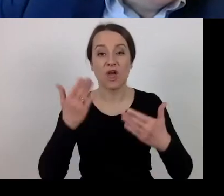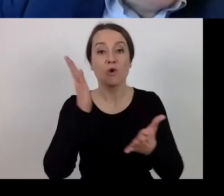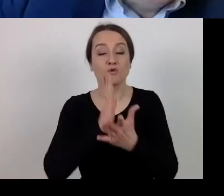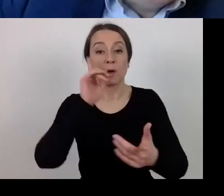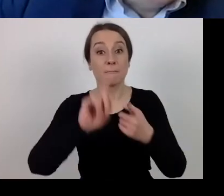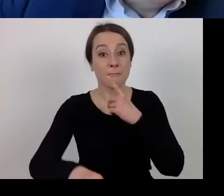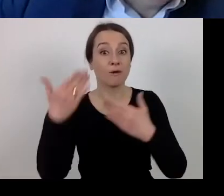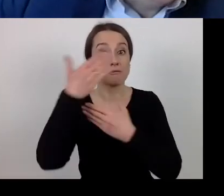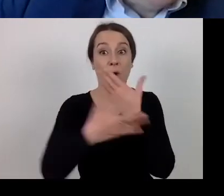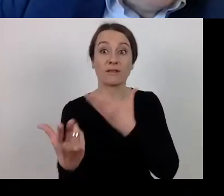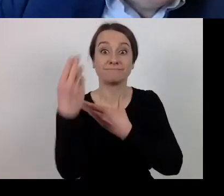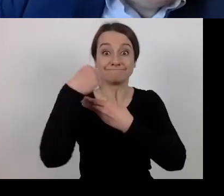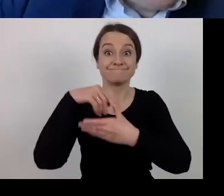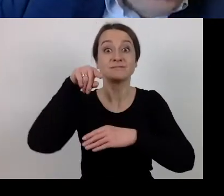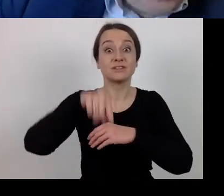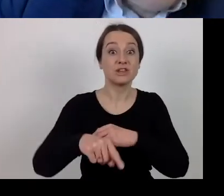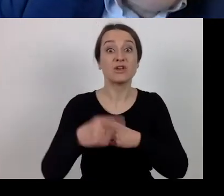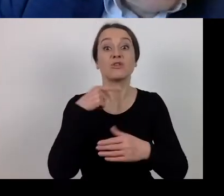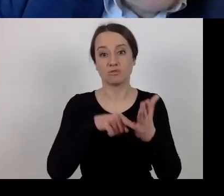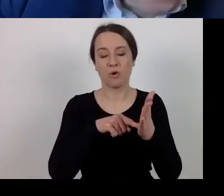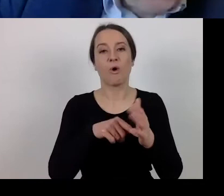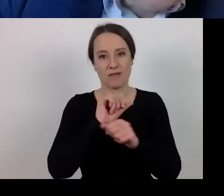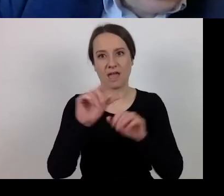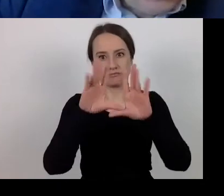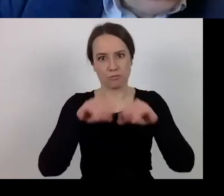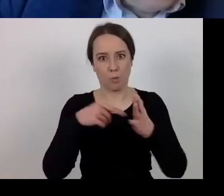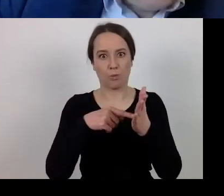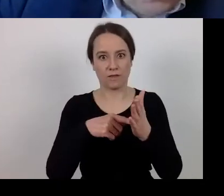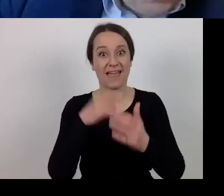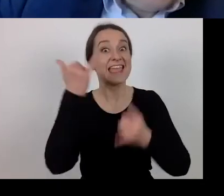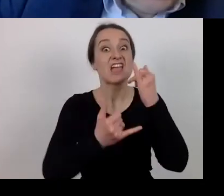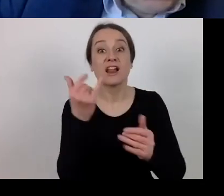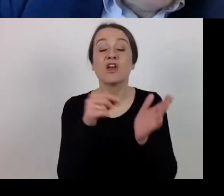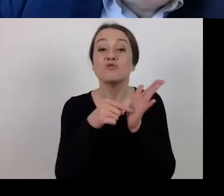will be considered as valid. If and when this is laid down in the Rules of Procedure,